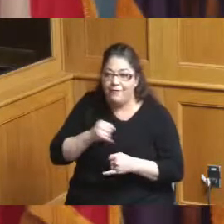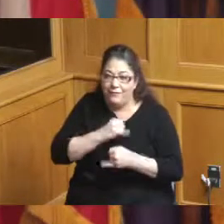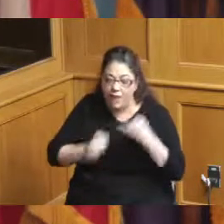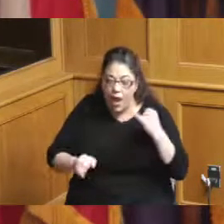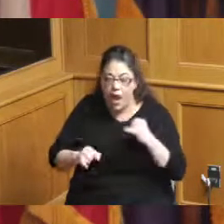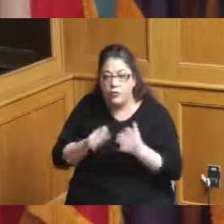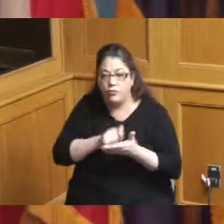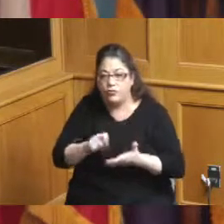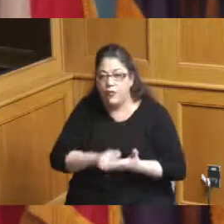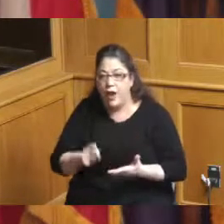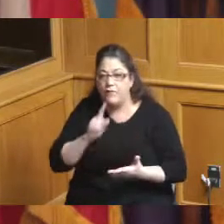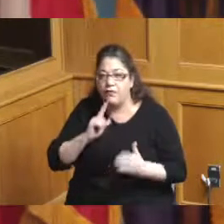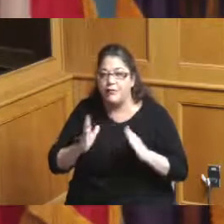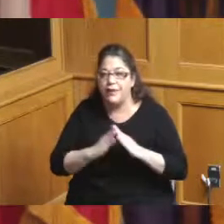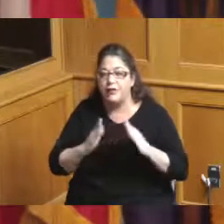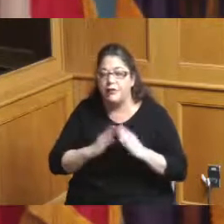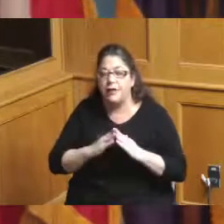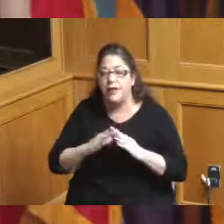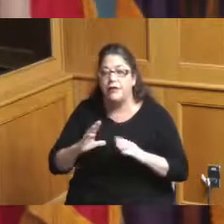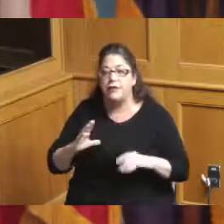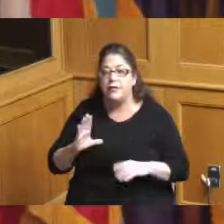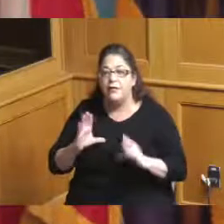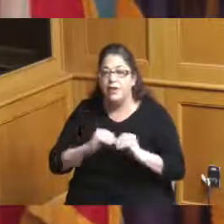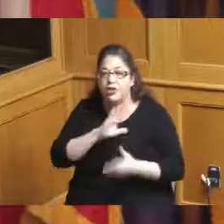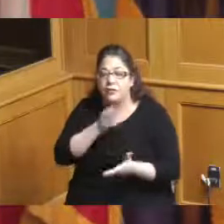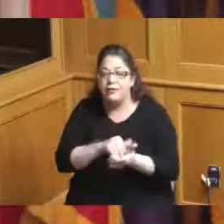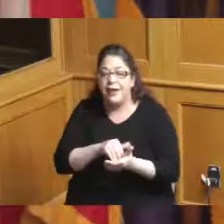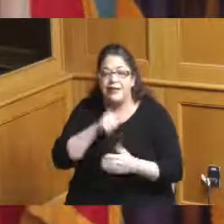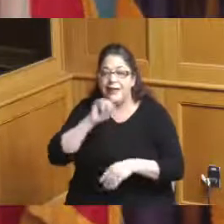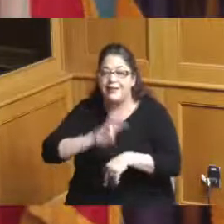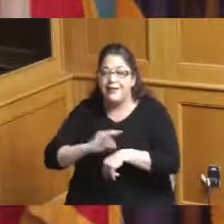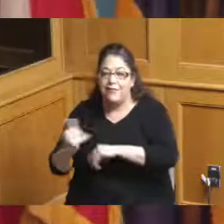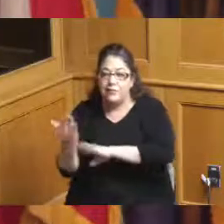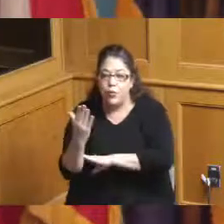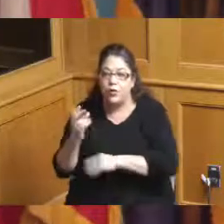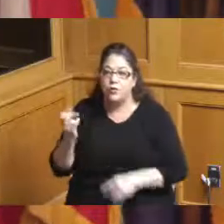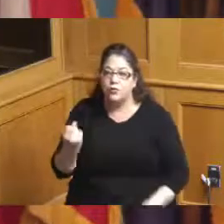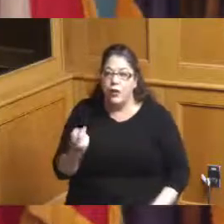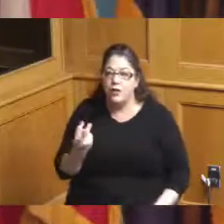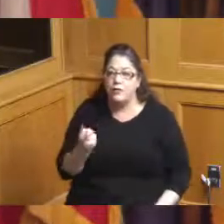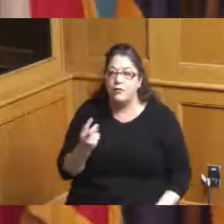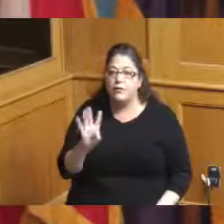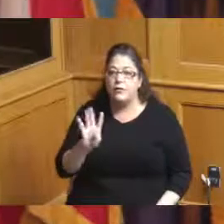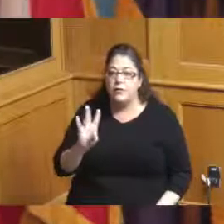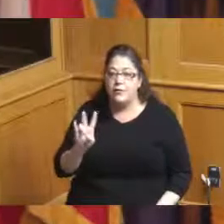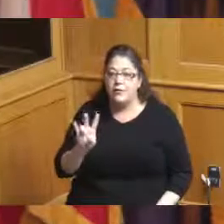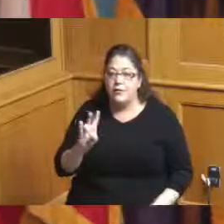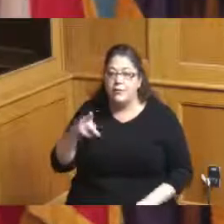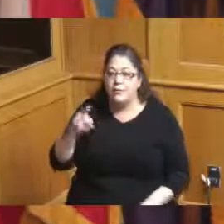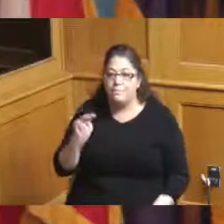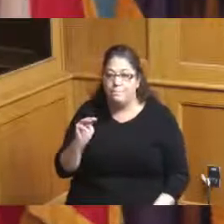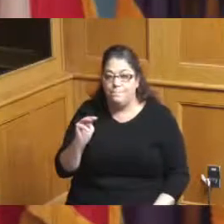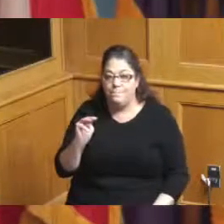for downtown convention district so it wasn't at 7am it was at 12:47 p.m so you're right but by the